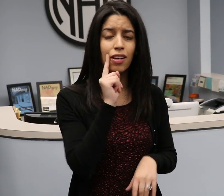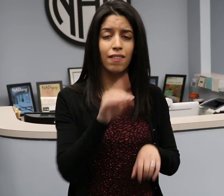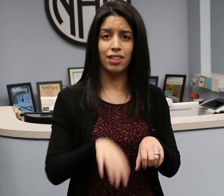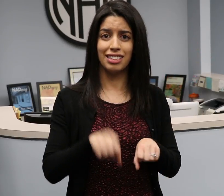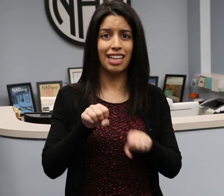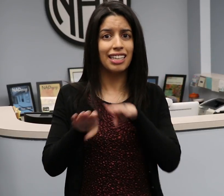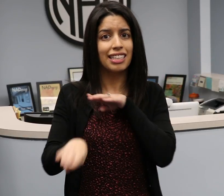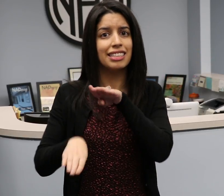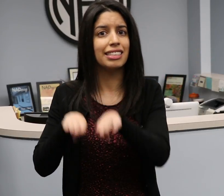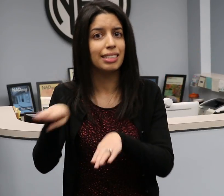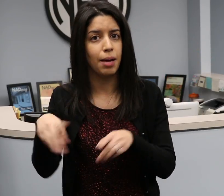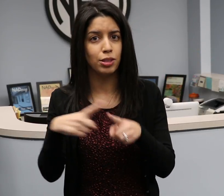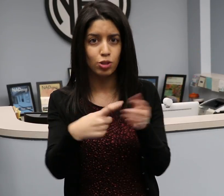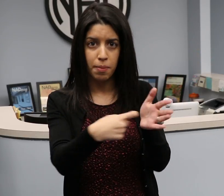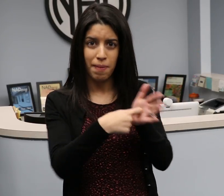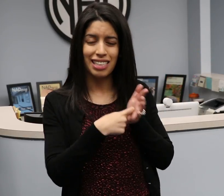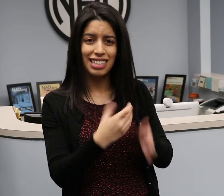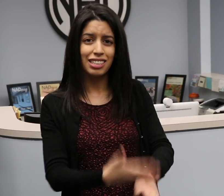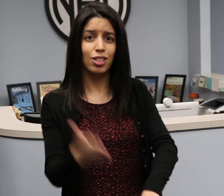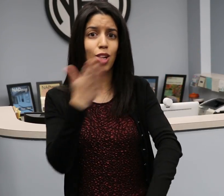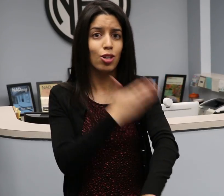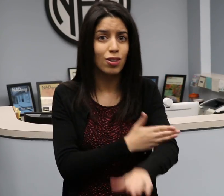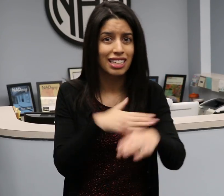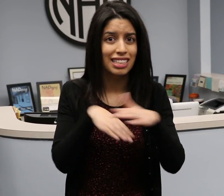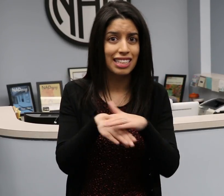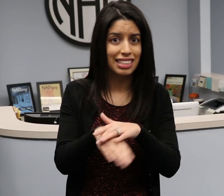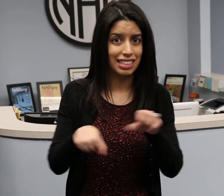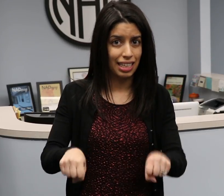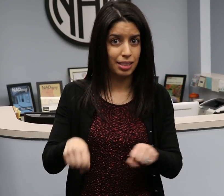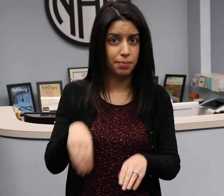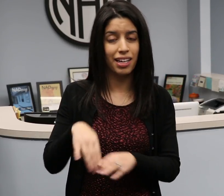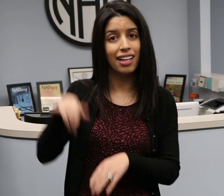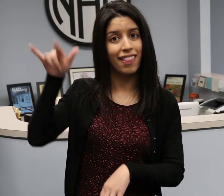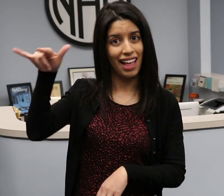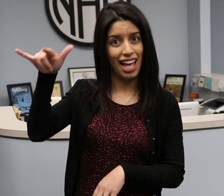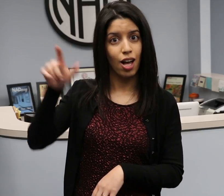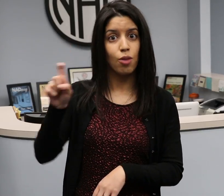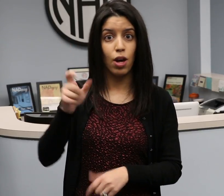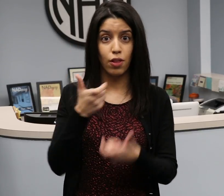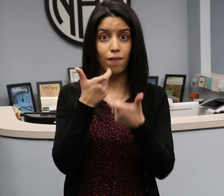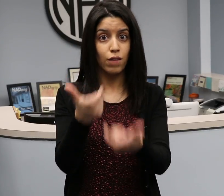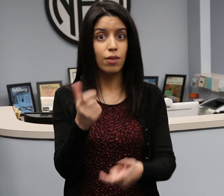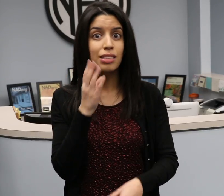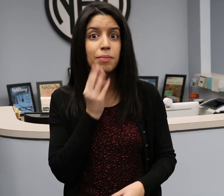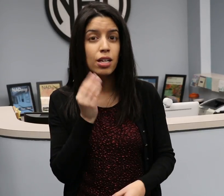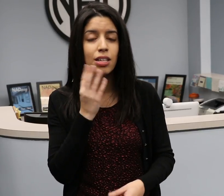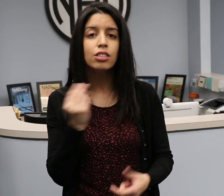for taking steps to mandate increased accessibility in the air where the viewing experience